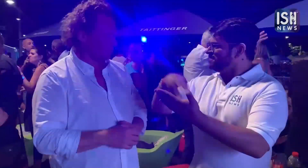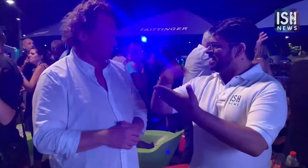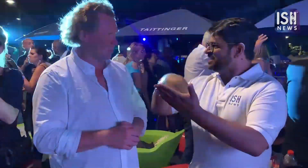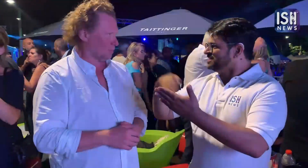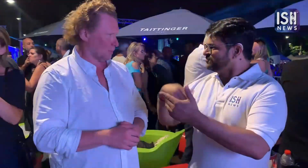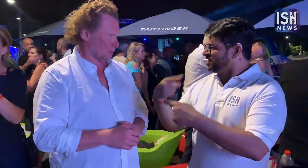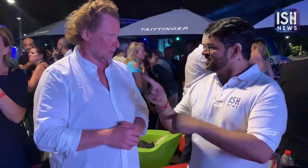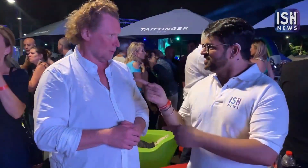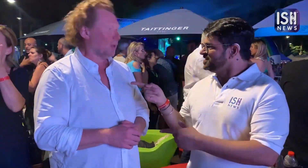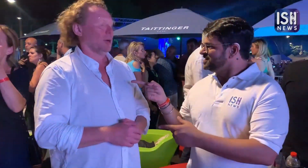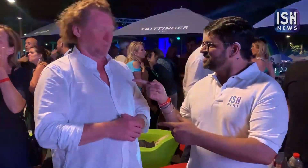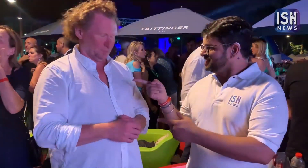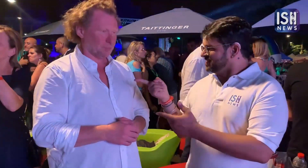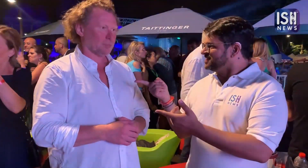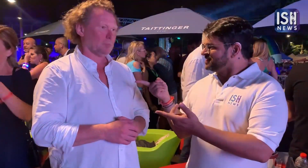You are a painter right? Yes.